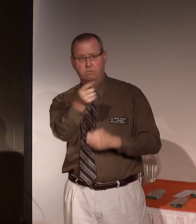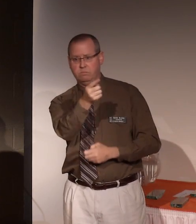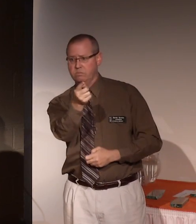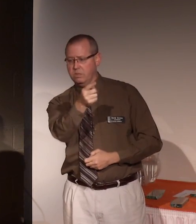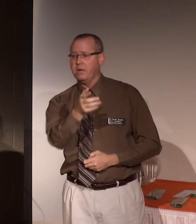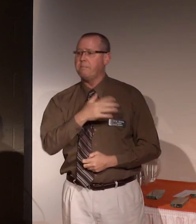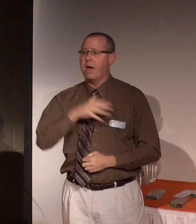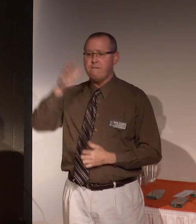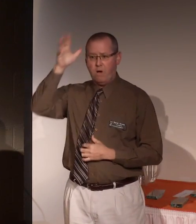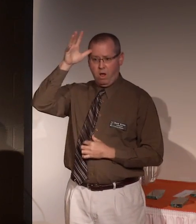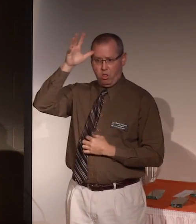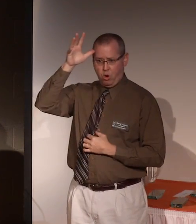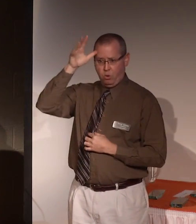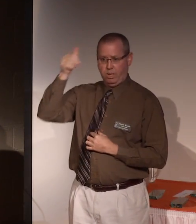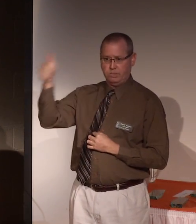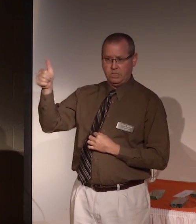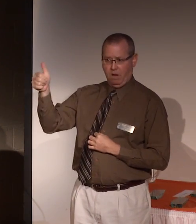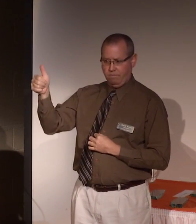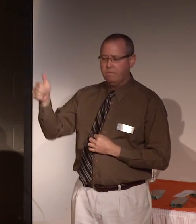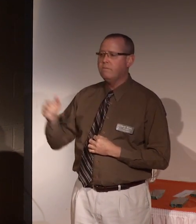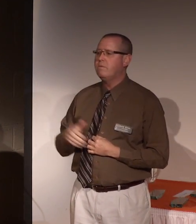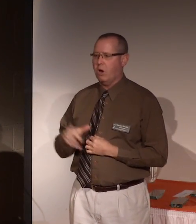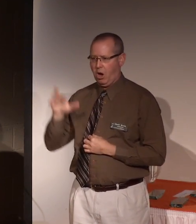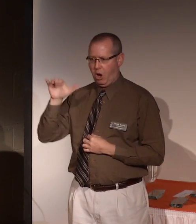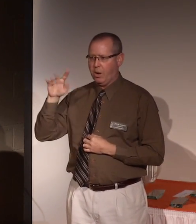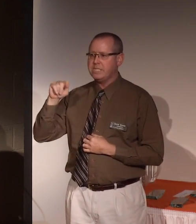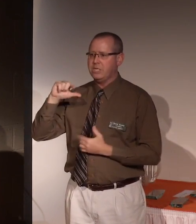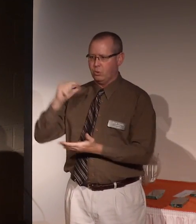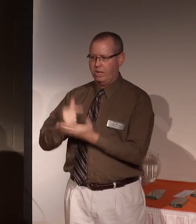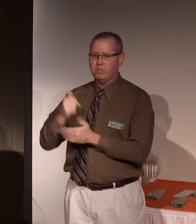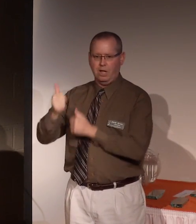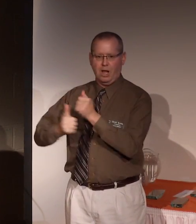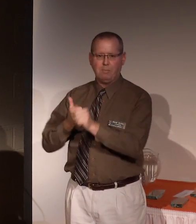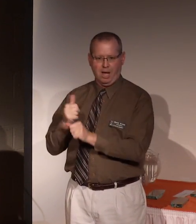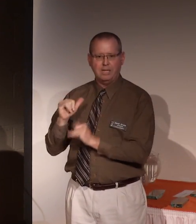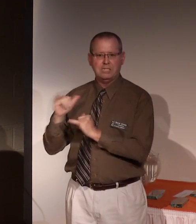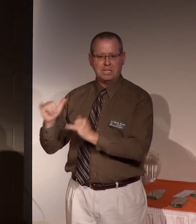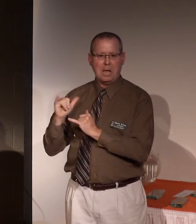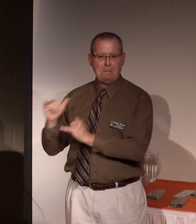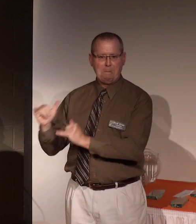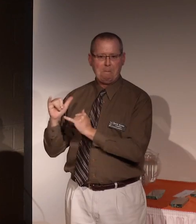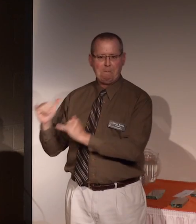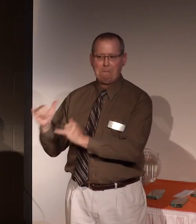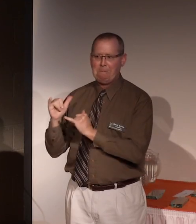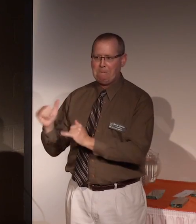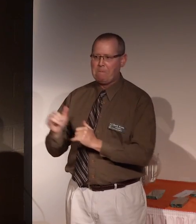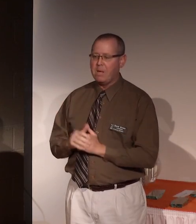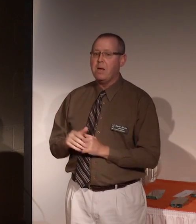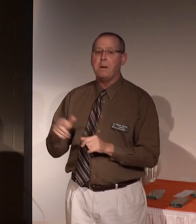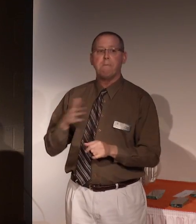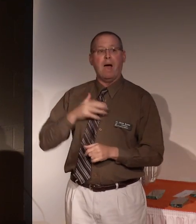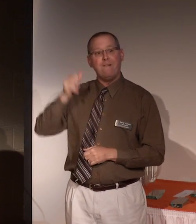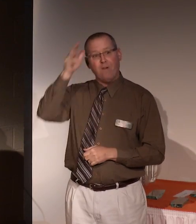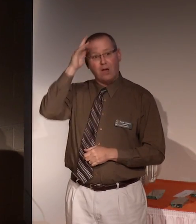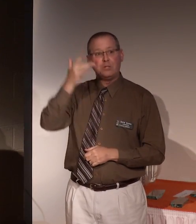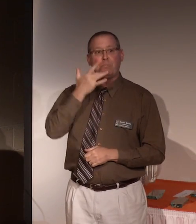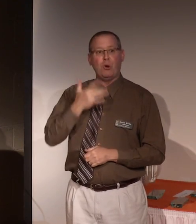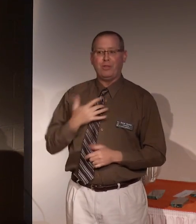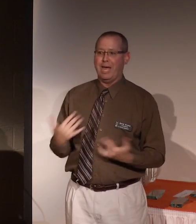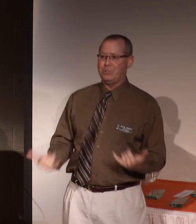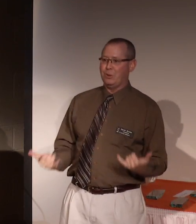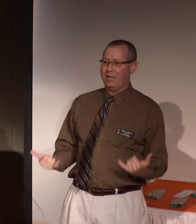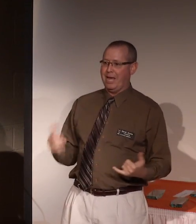My dad is also an RIT alumna, as am I, and it's also my father's